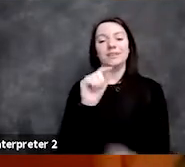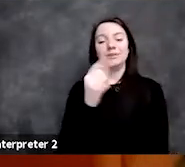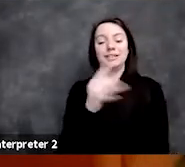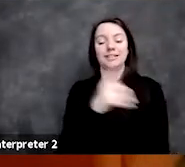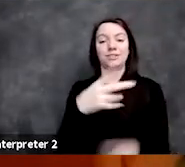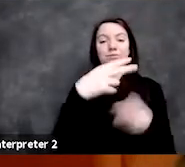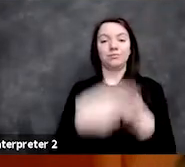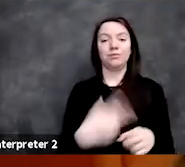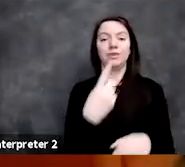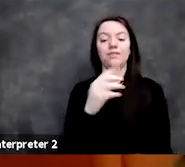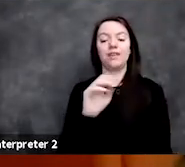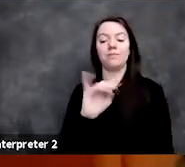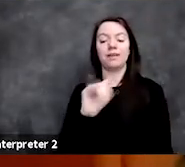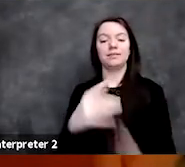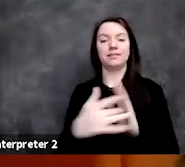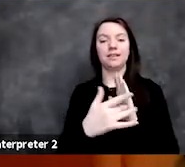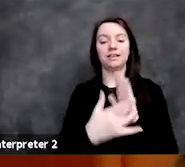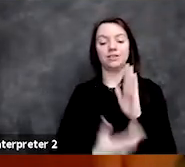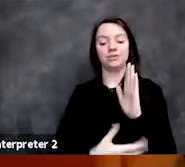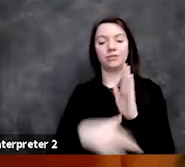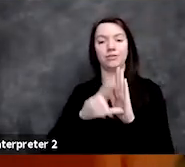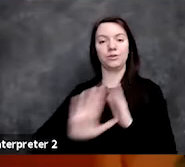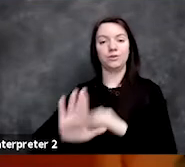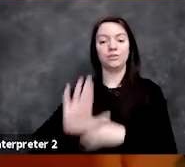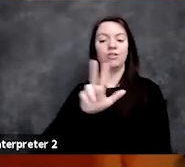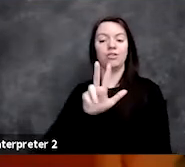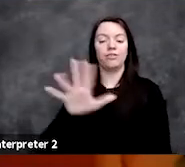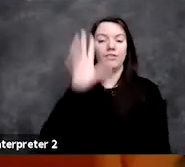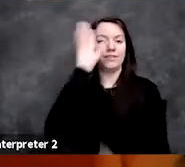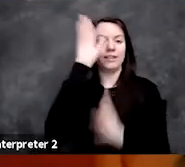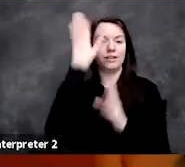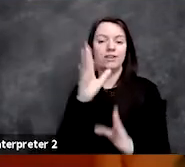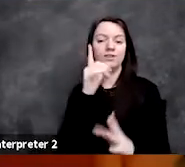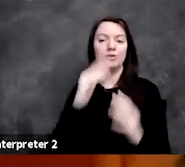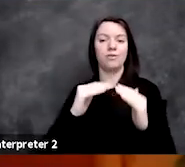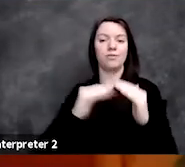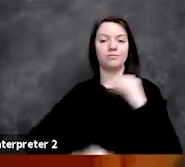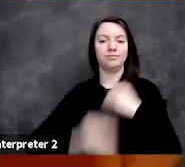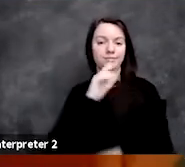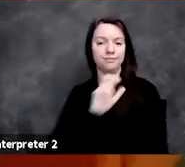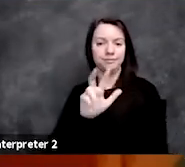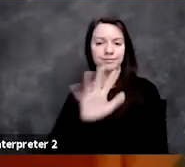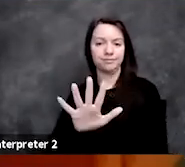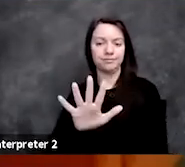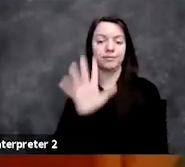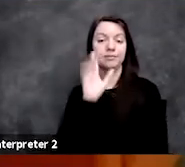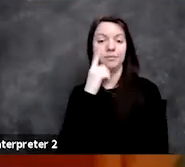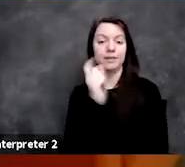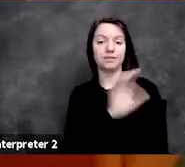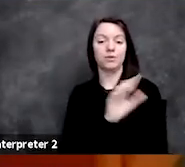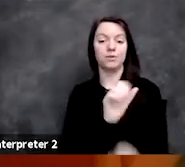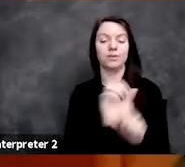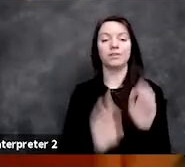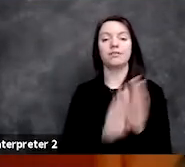MIT Technology Review's 35 Innovators Under 35 for work developing ML algorithms